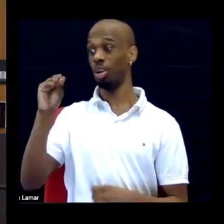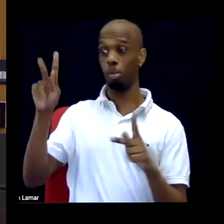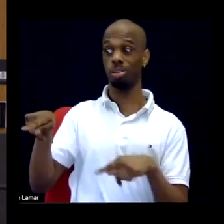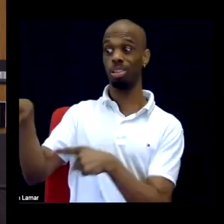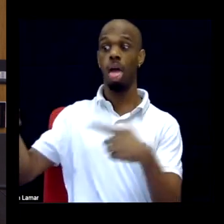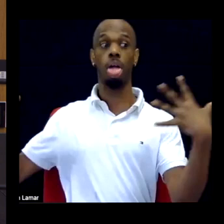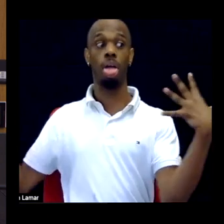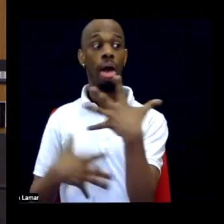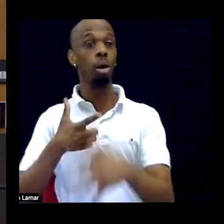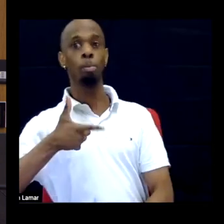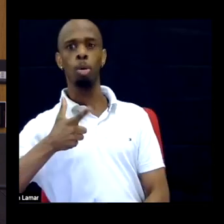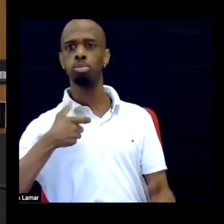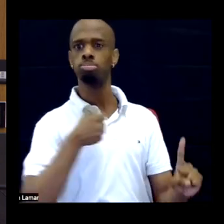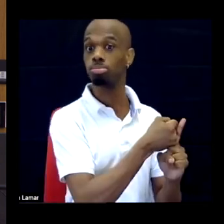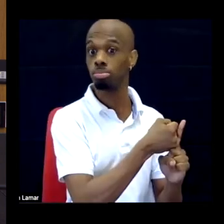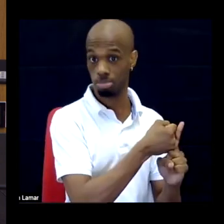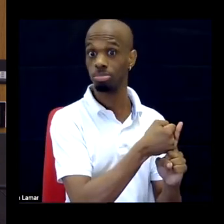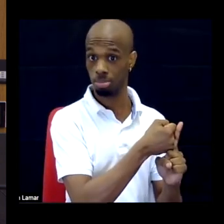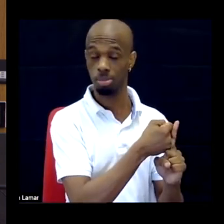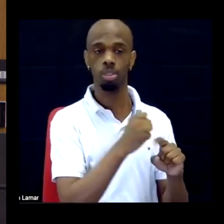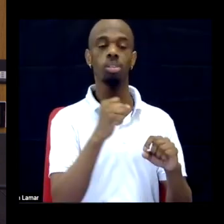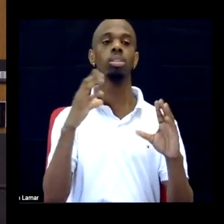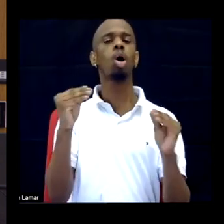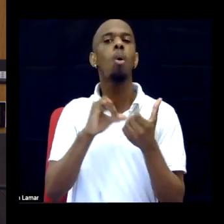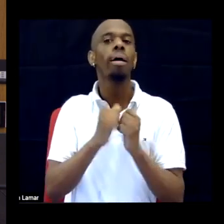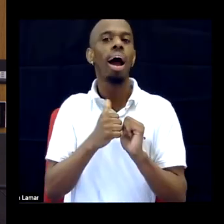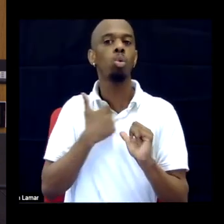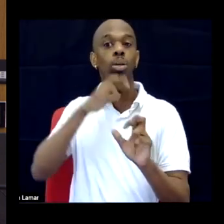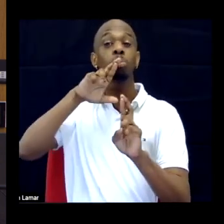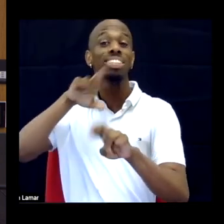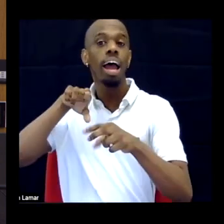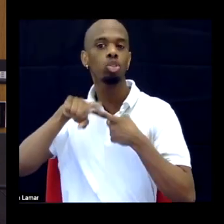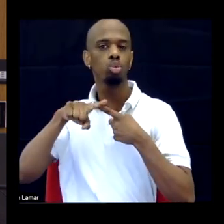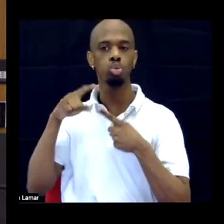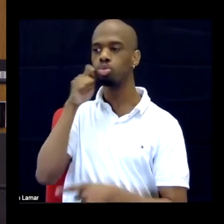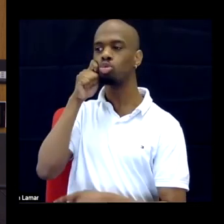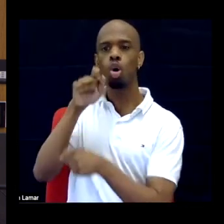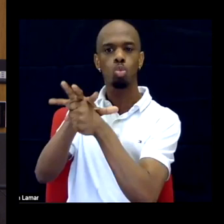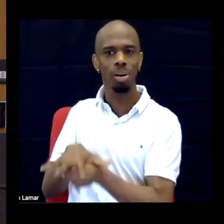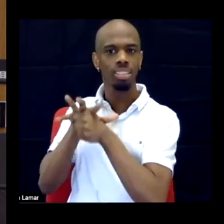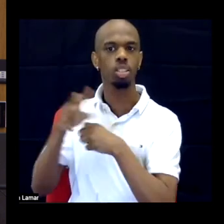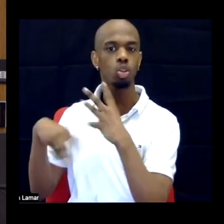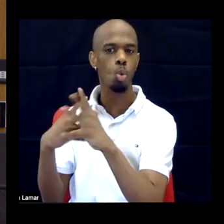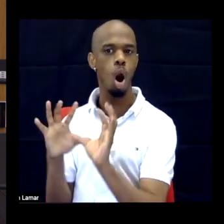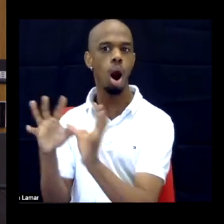So, because our reaction to a racist world is read as inappropriate by a lot of people,